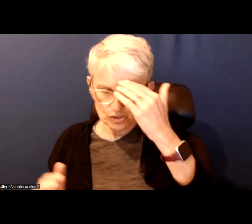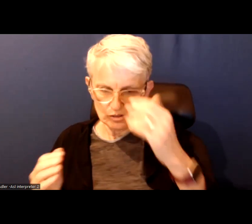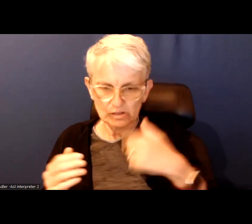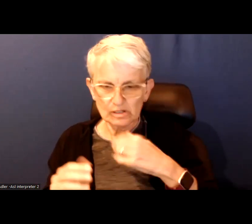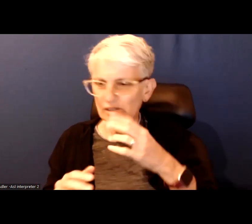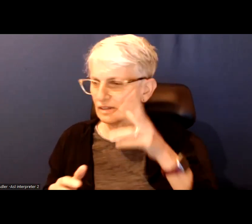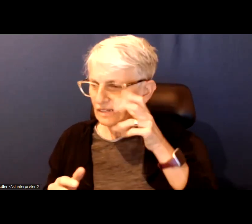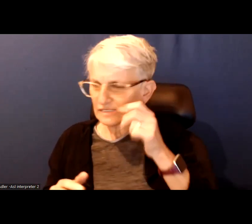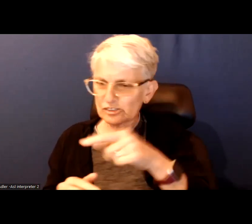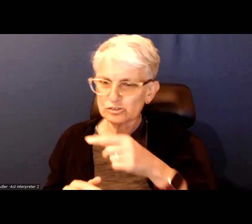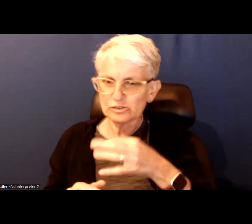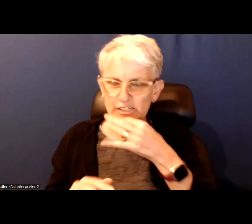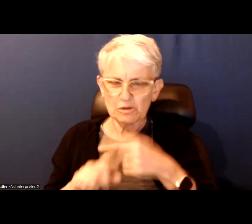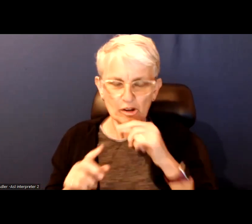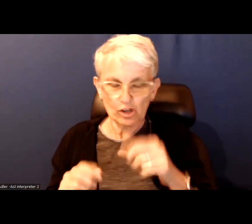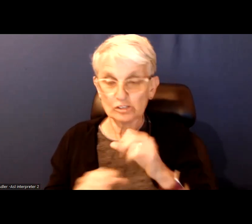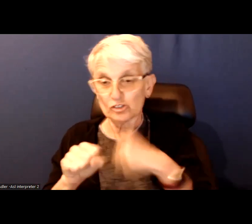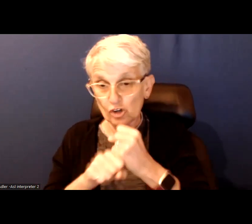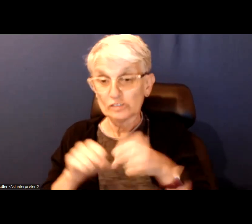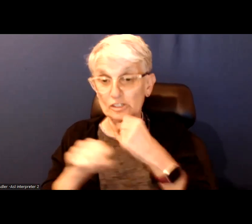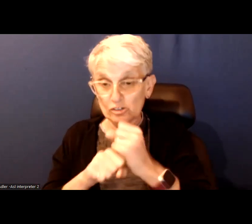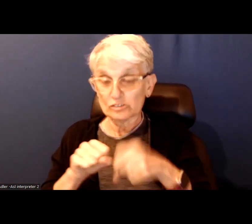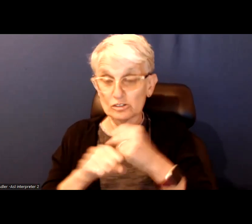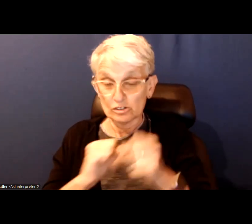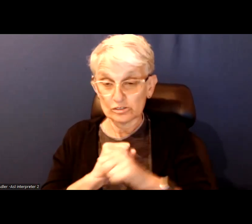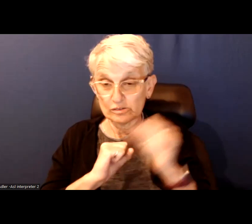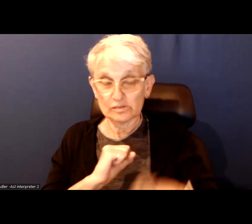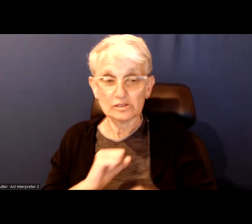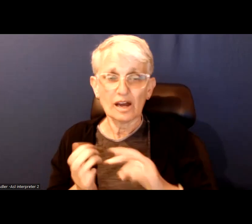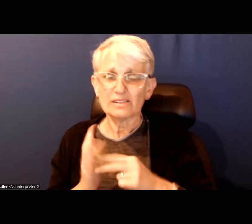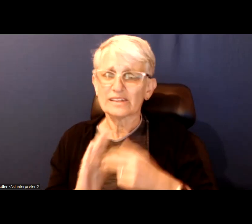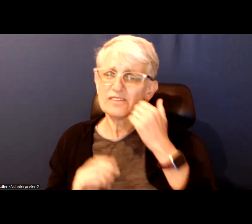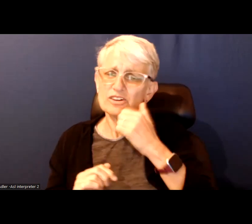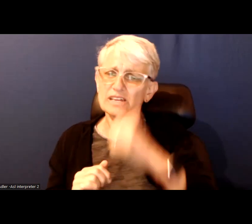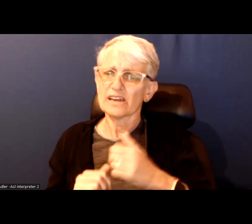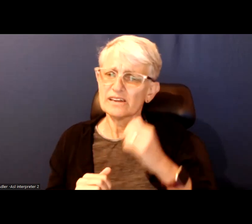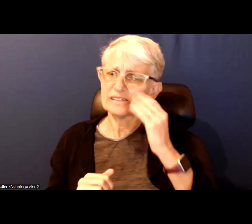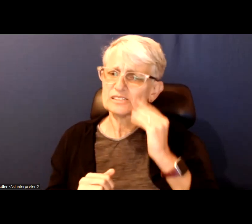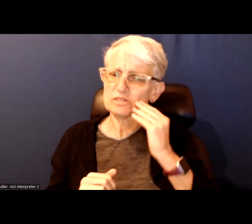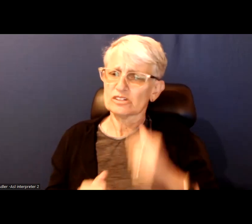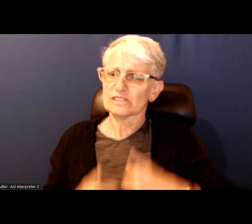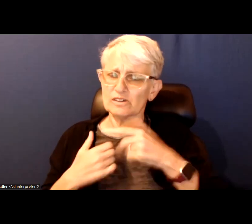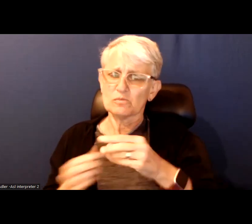years of shuttling back and forth. That would make the day-to-day living experiences in Toronto easier so that more energy can